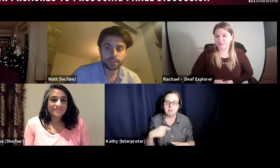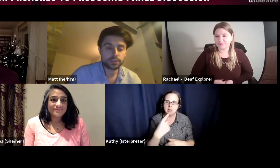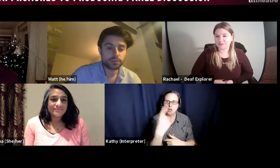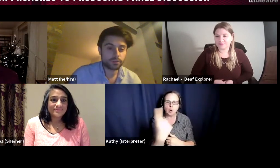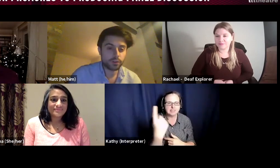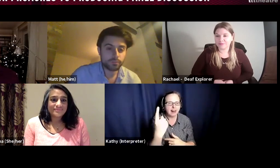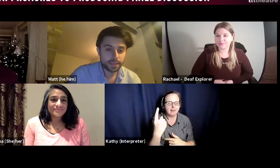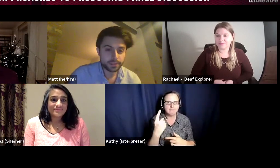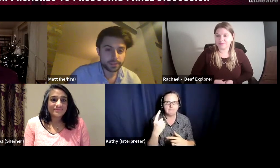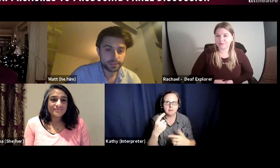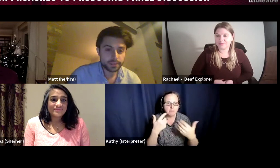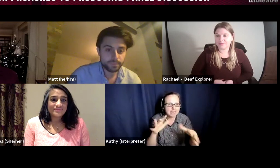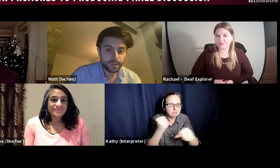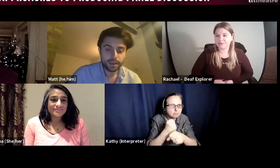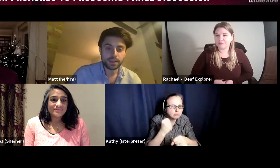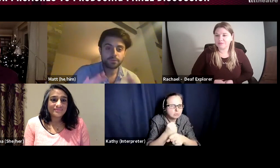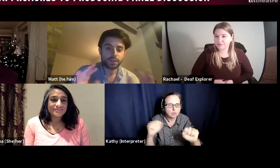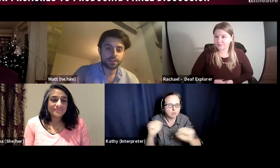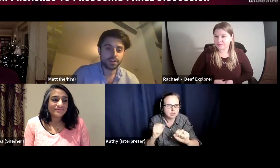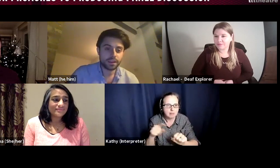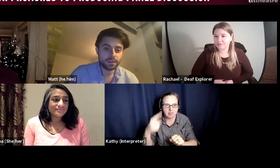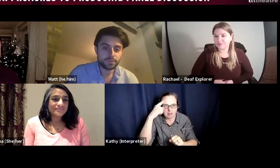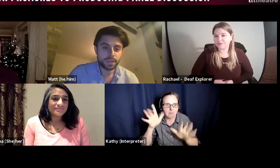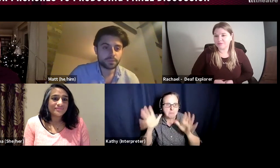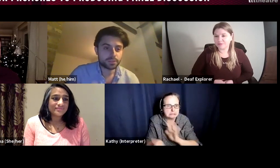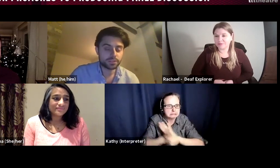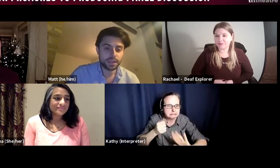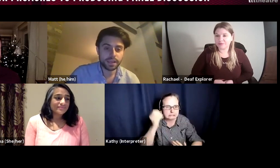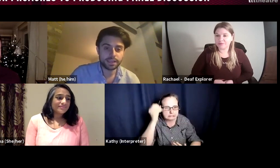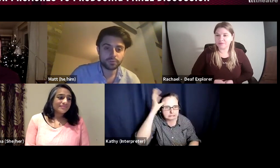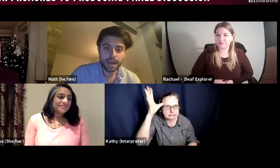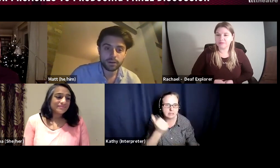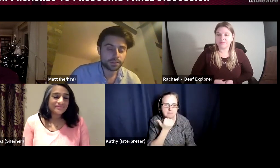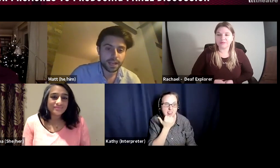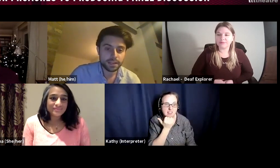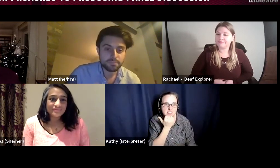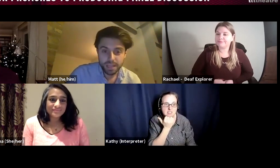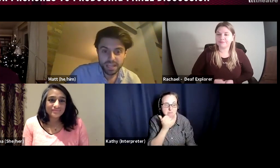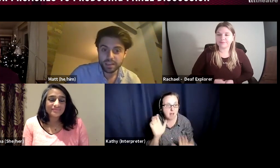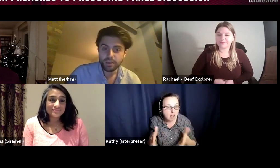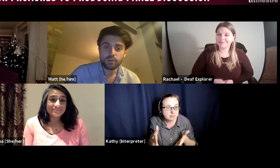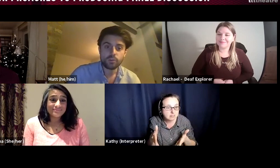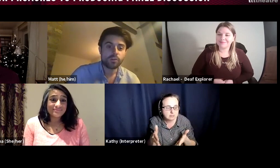to involve maths all the time. It can feel like being a producer is all about understanding money,